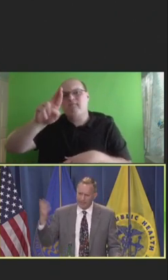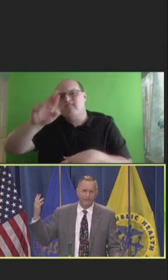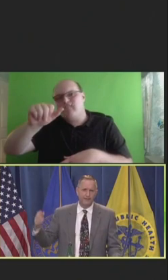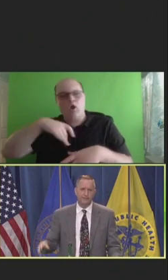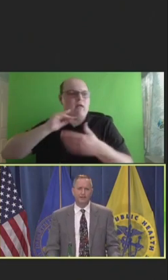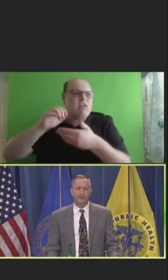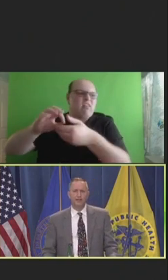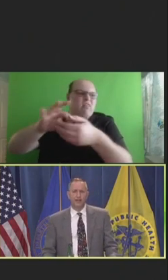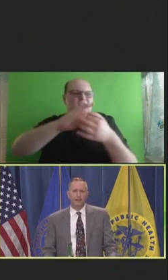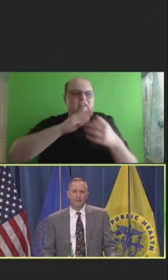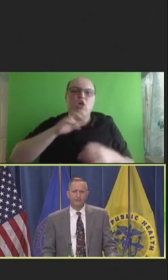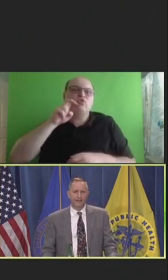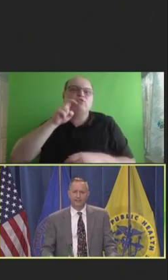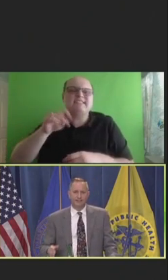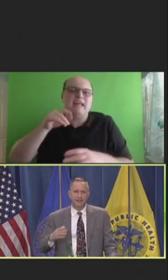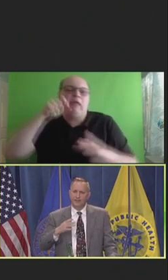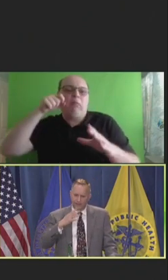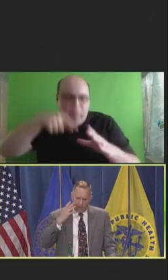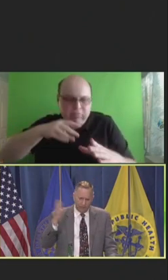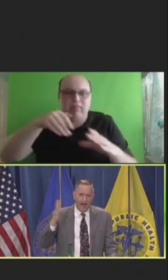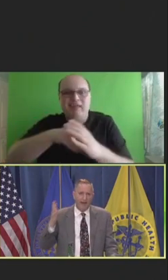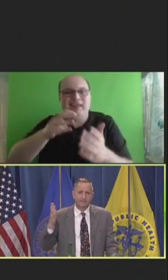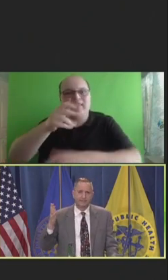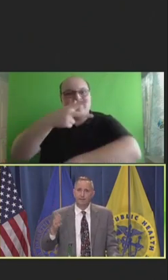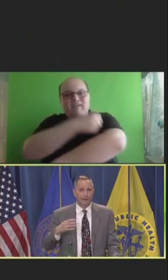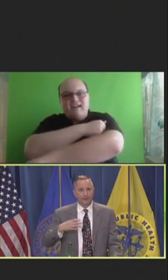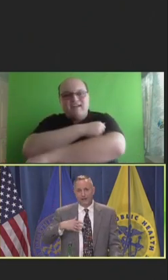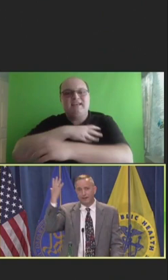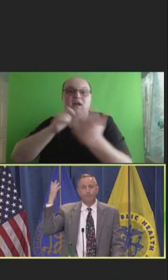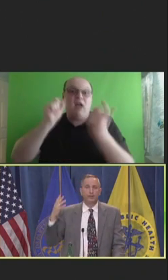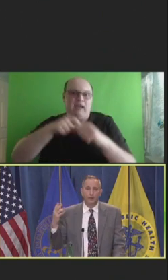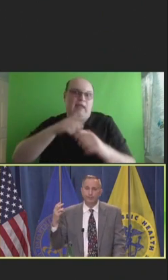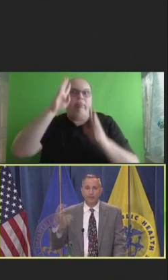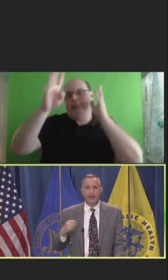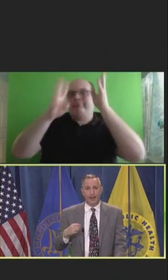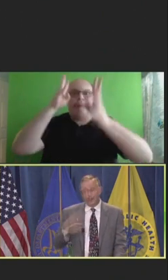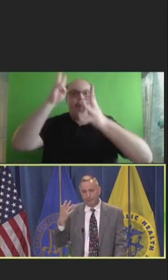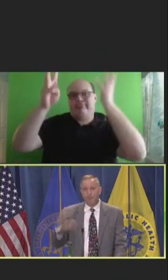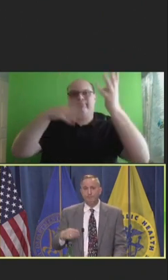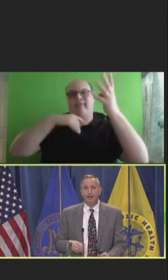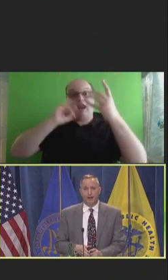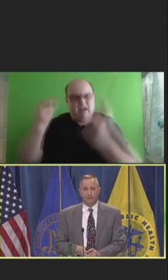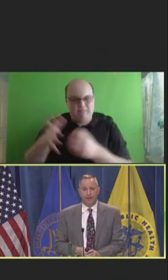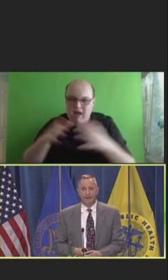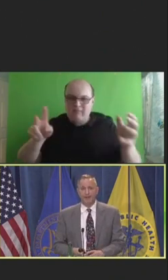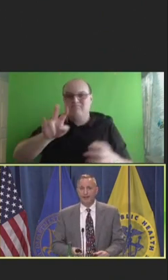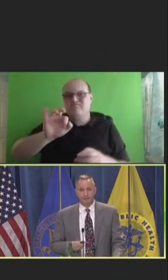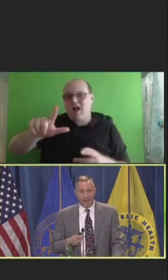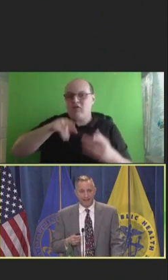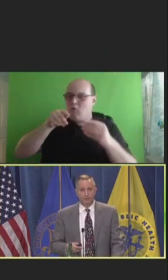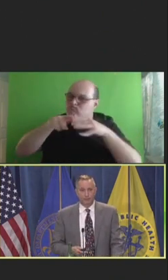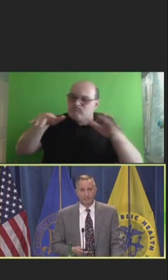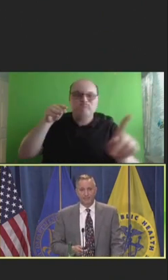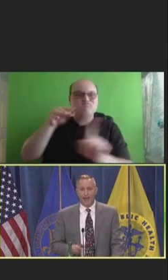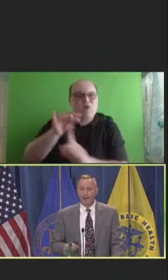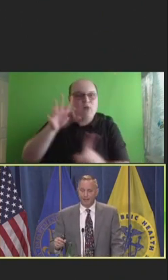venom in vaccines." All lies. But I could blow up today and I could make money off of that. And that's what we see happening.